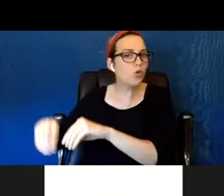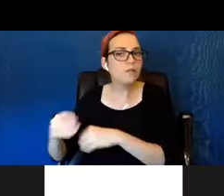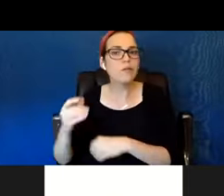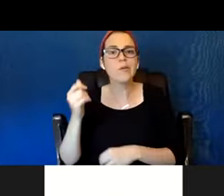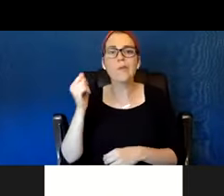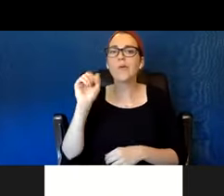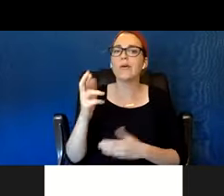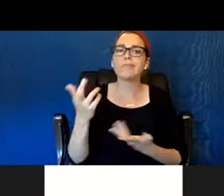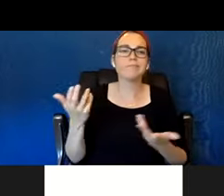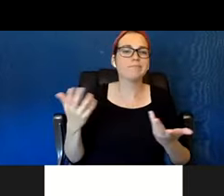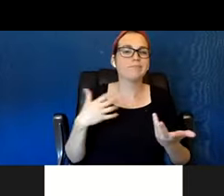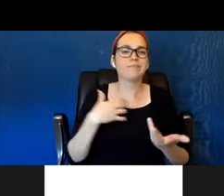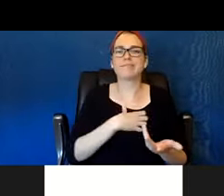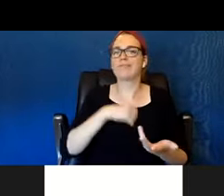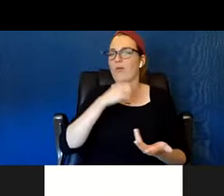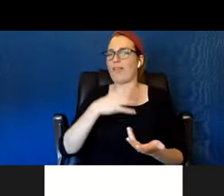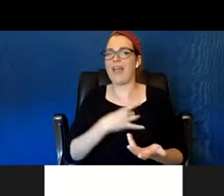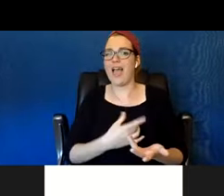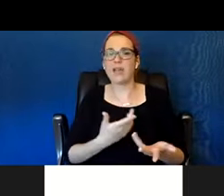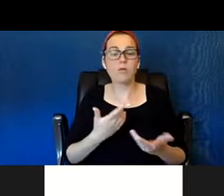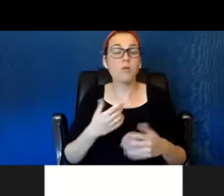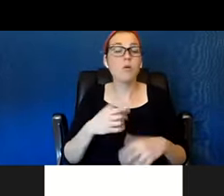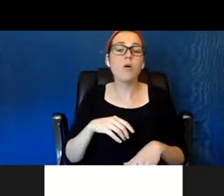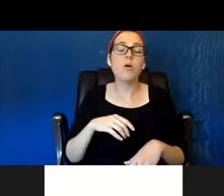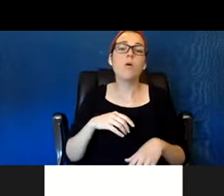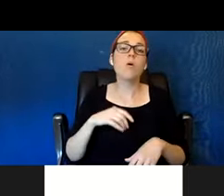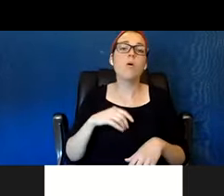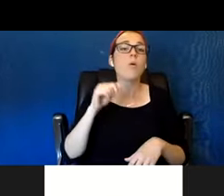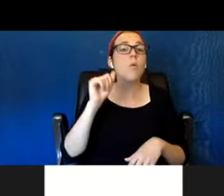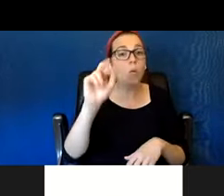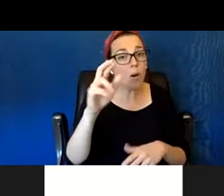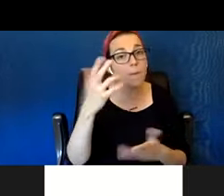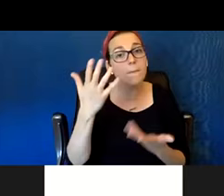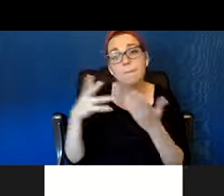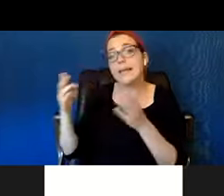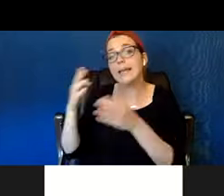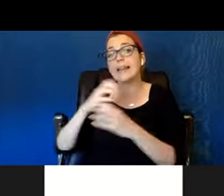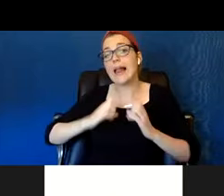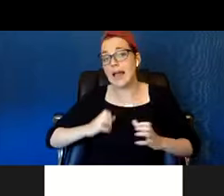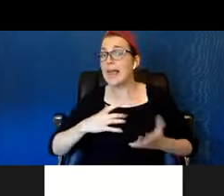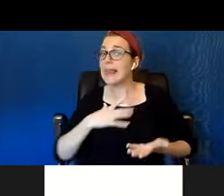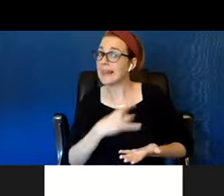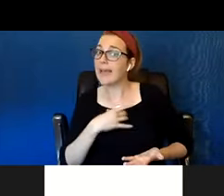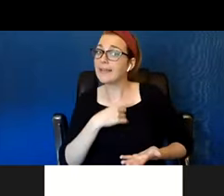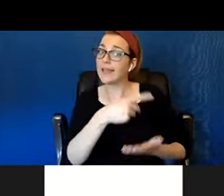with that agency again then we become a bridge. So how about if I help you reconnect with that agency